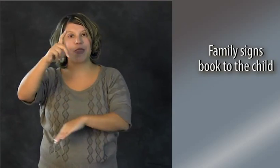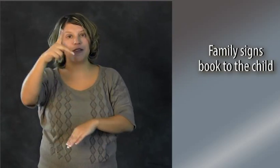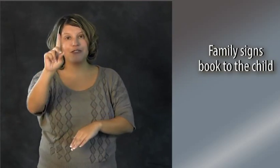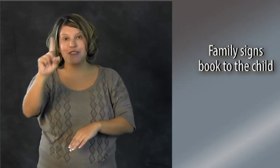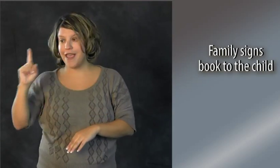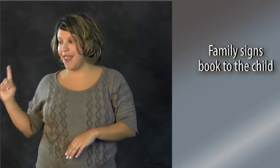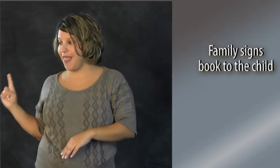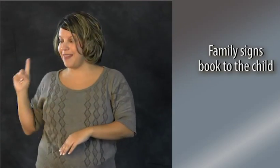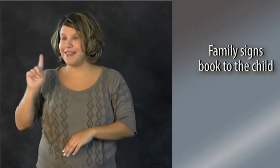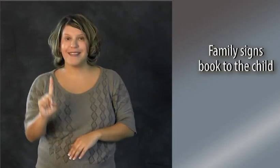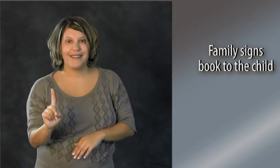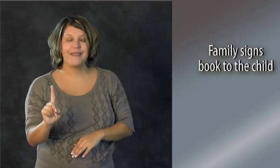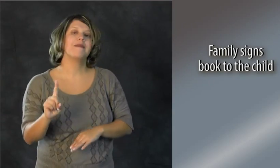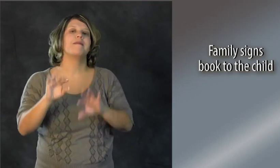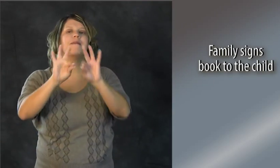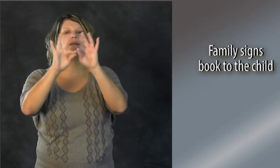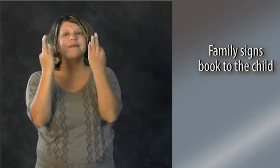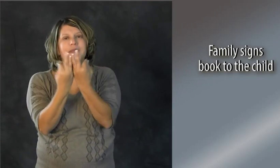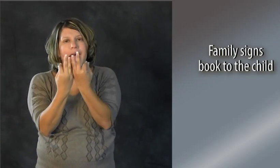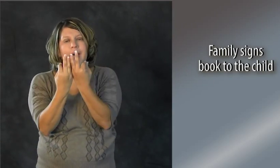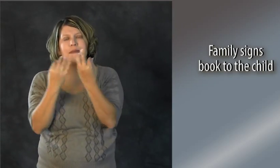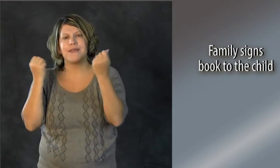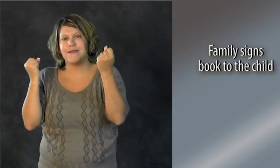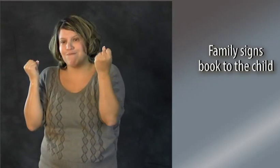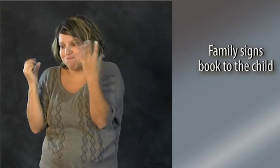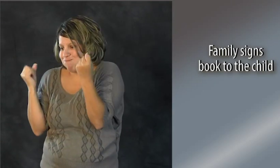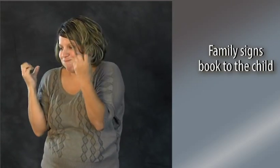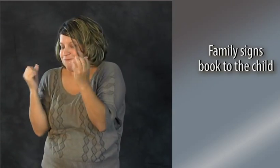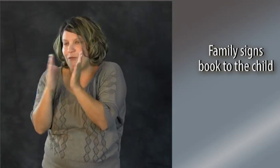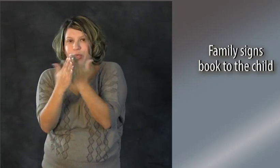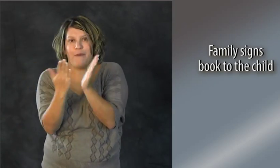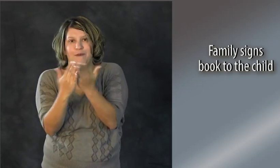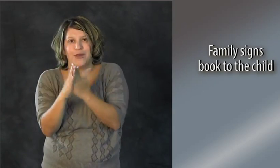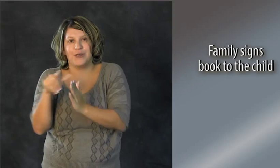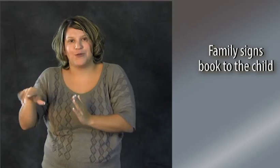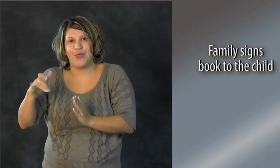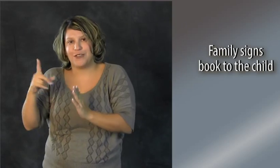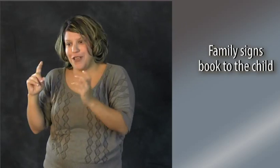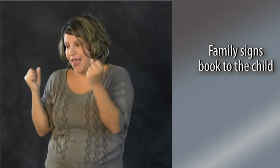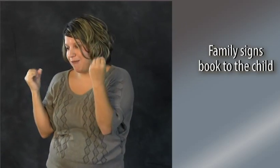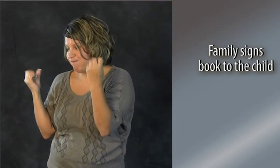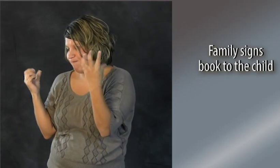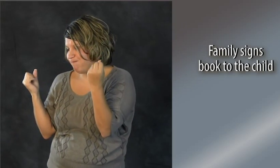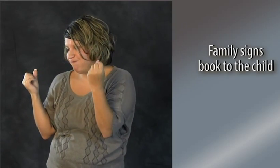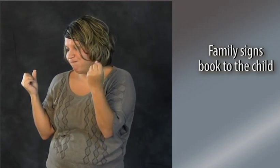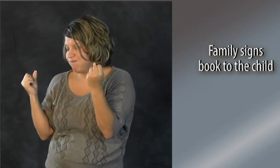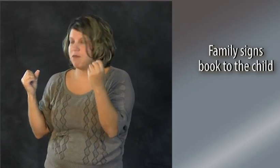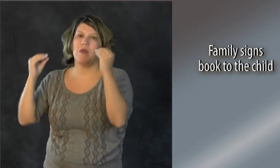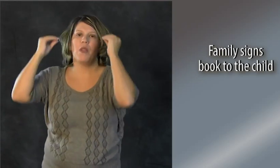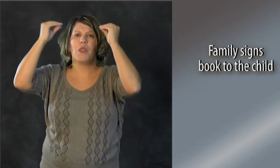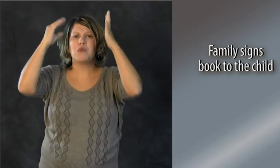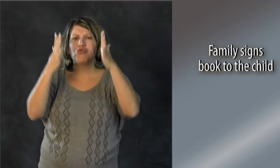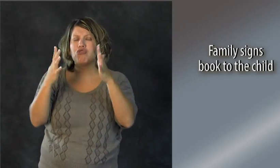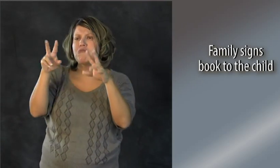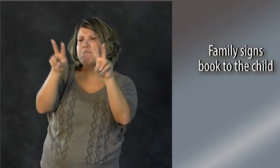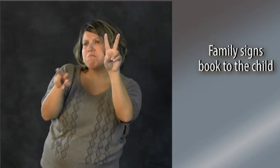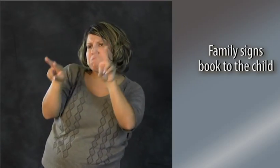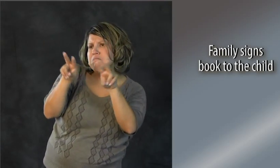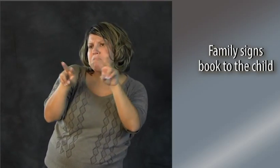Then we will ask the child to come in, and the family can sign the book to their child.